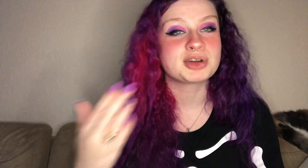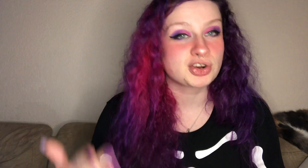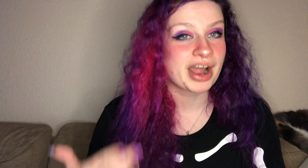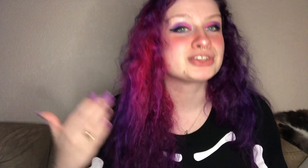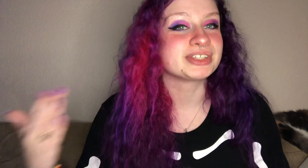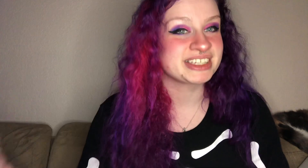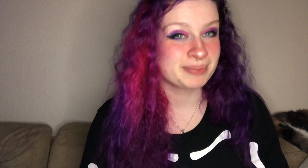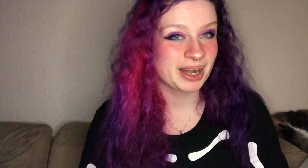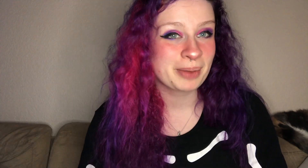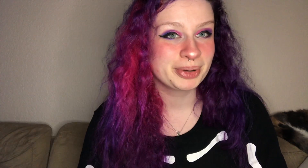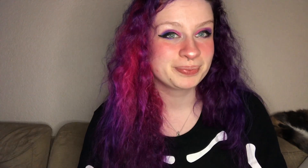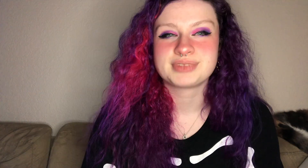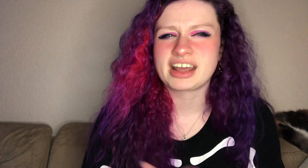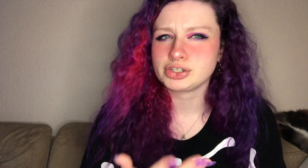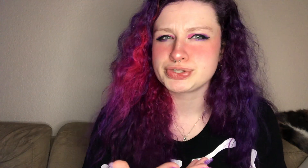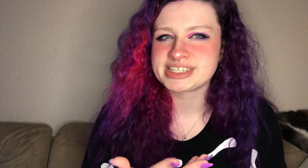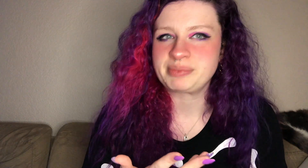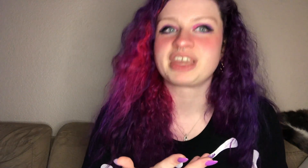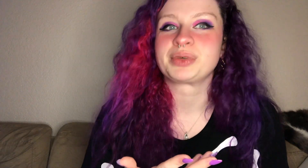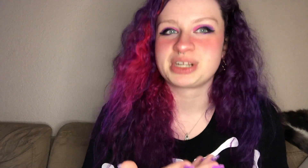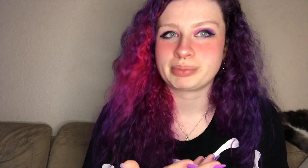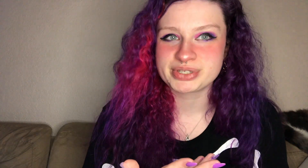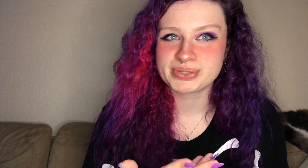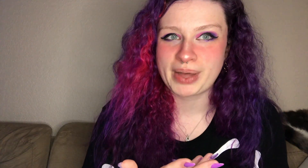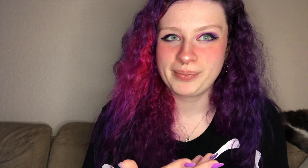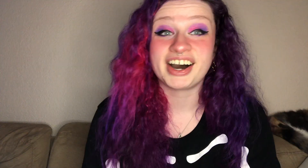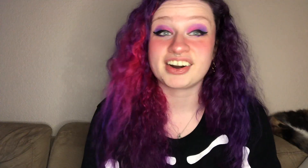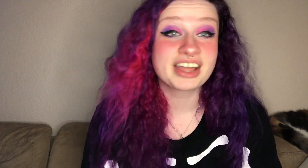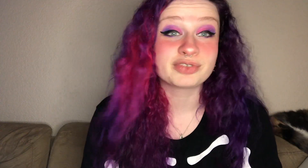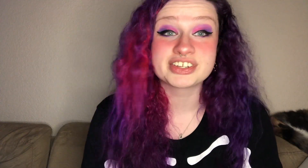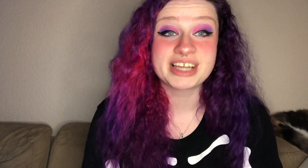to gradually speed up and i'll do the same thing with the numbers as well all right first step